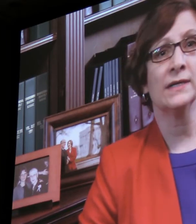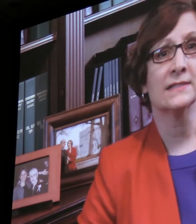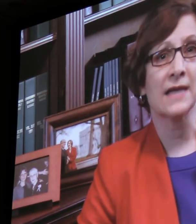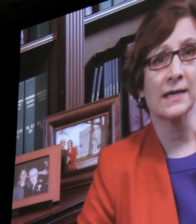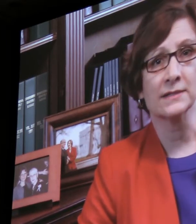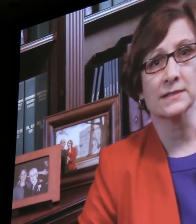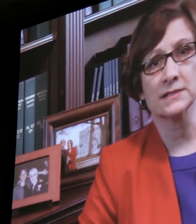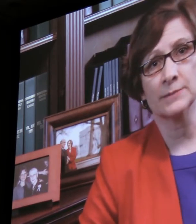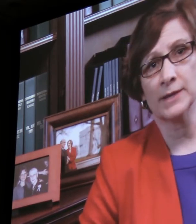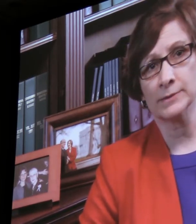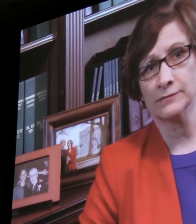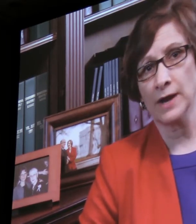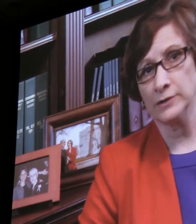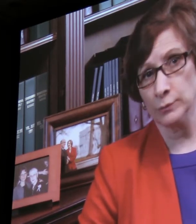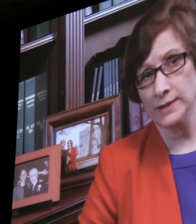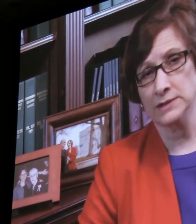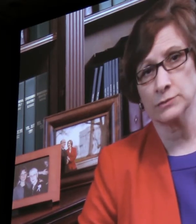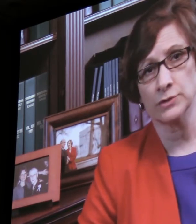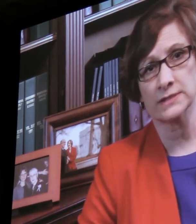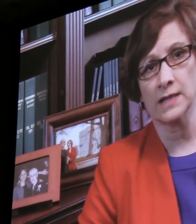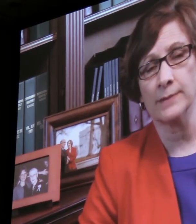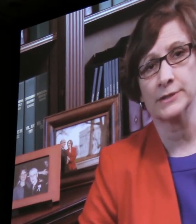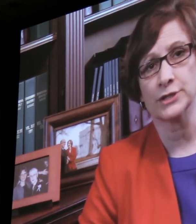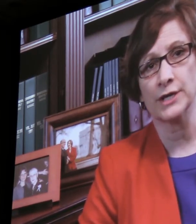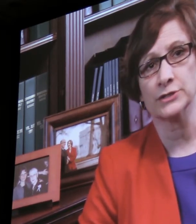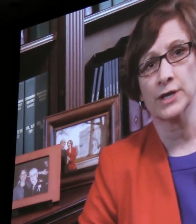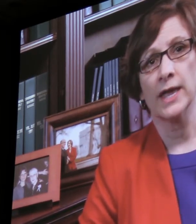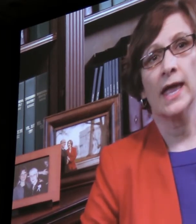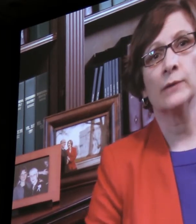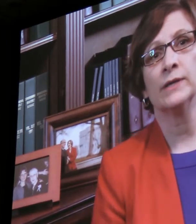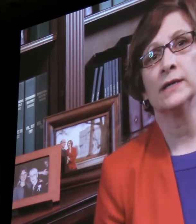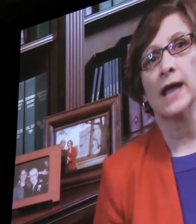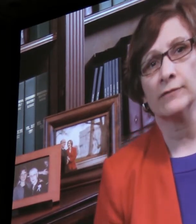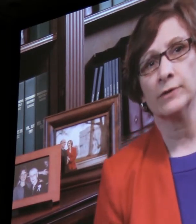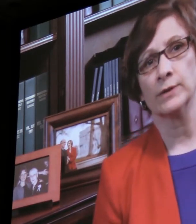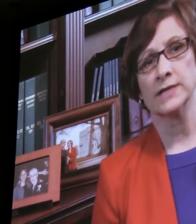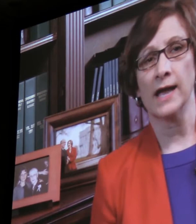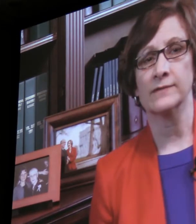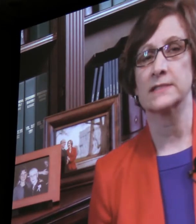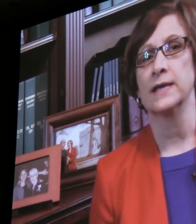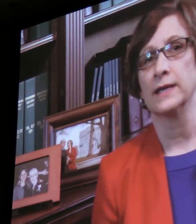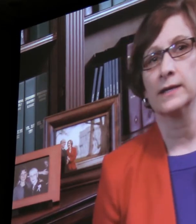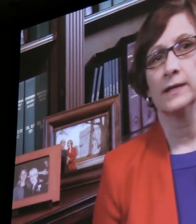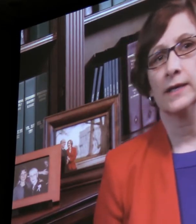We need scientists to be able to find new ways to address climate change and we need everyone to have a stake